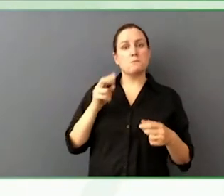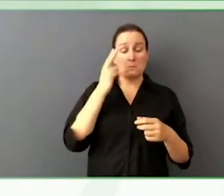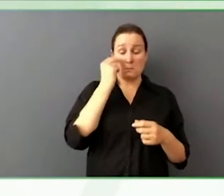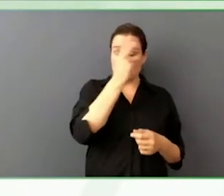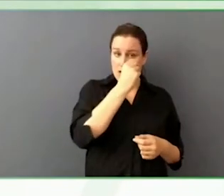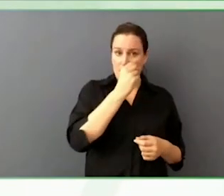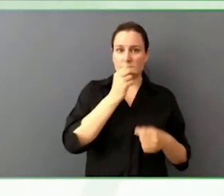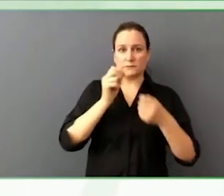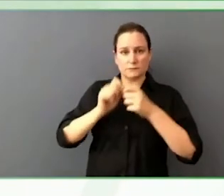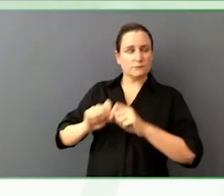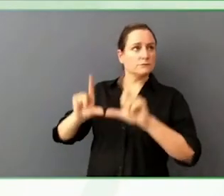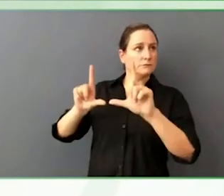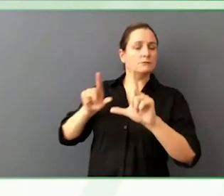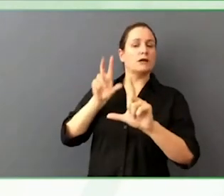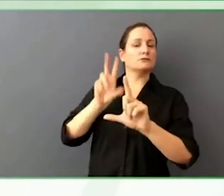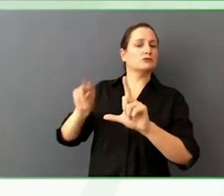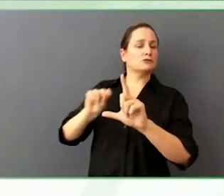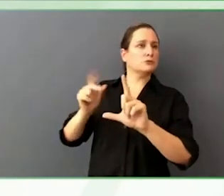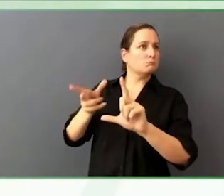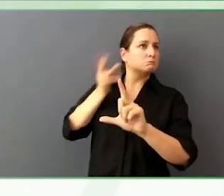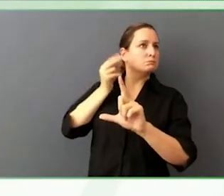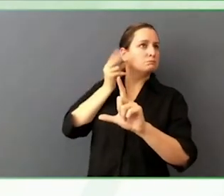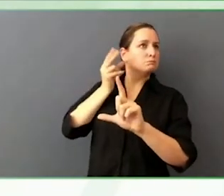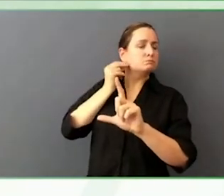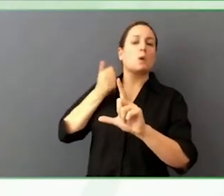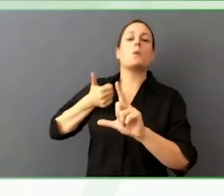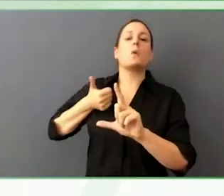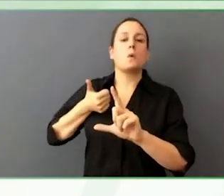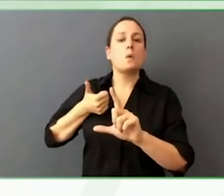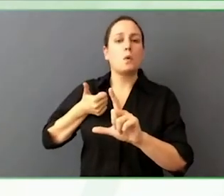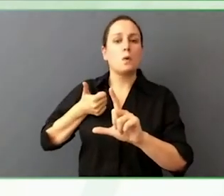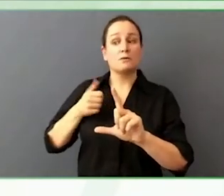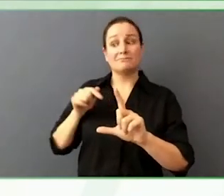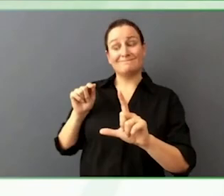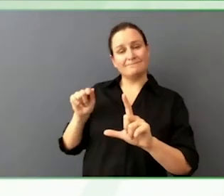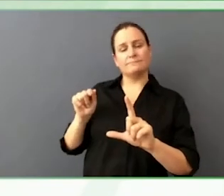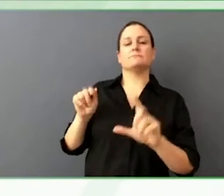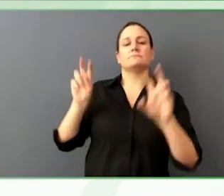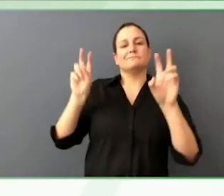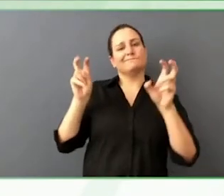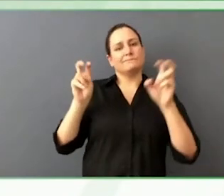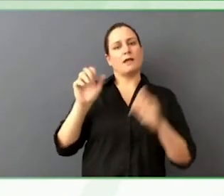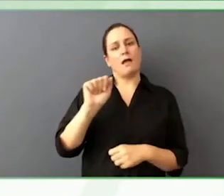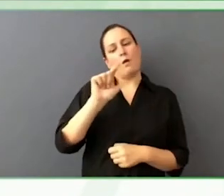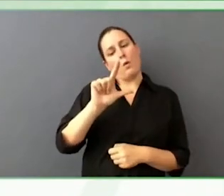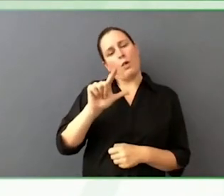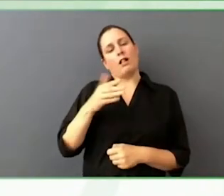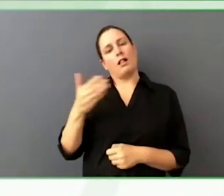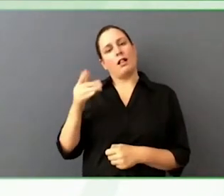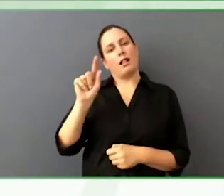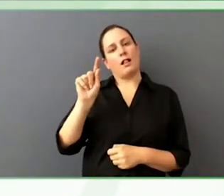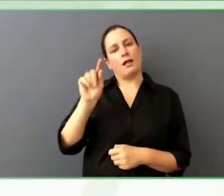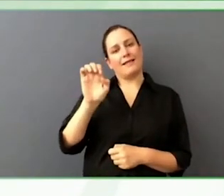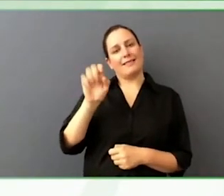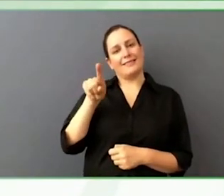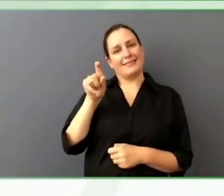It is great people are talking about that more and more each day. And becoming bullet pointed.